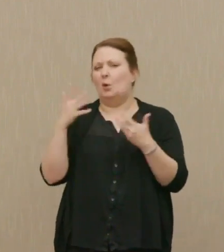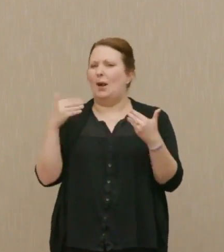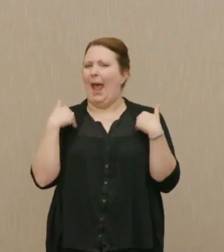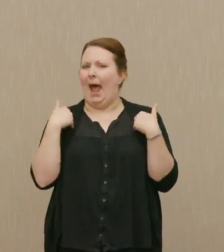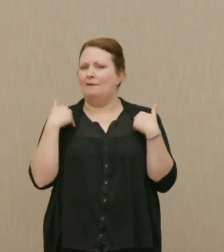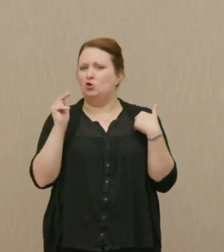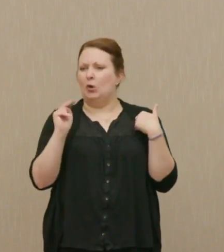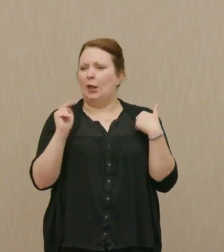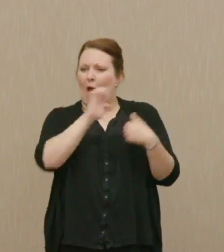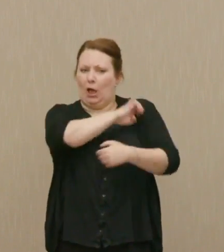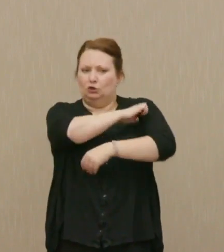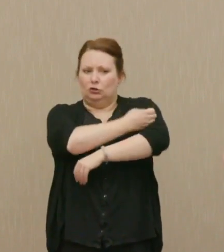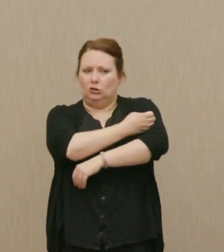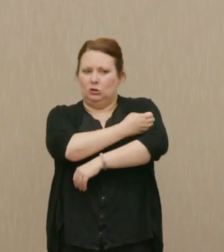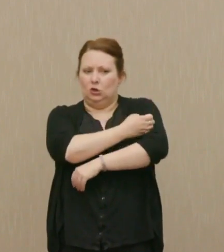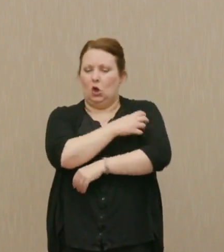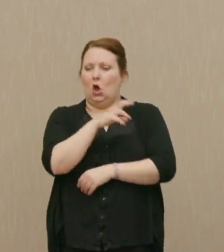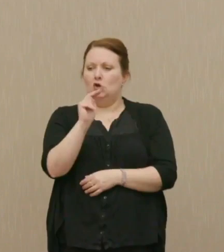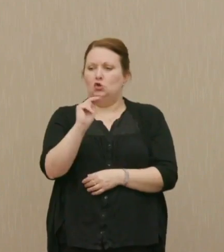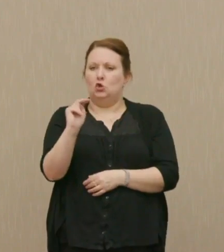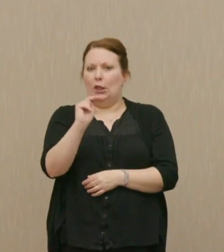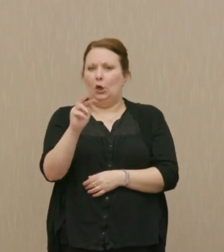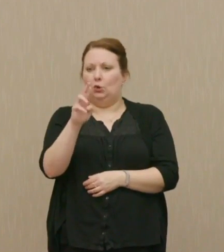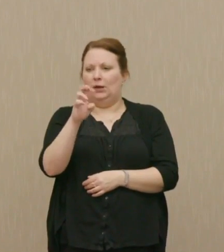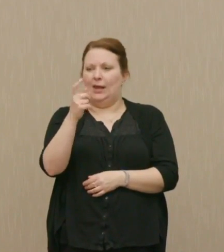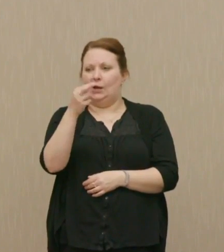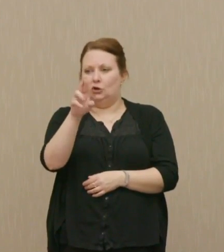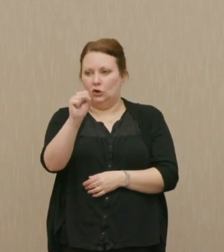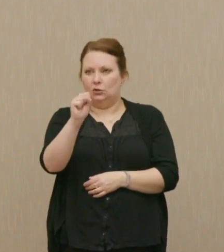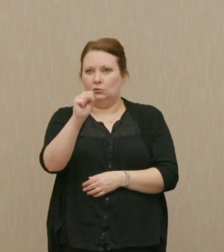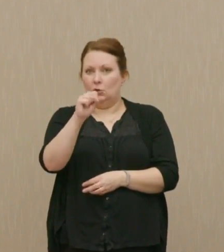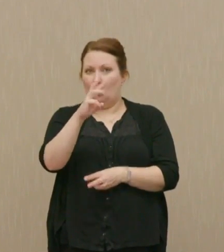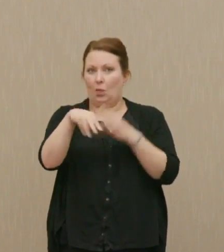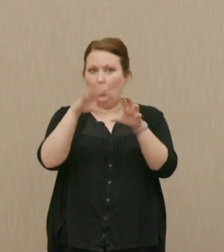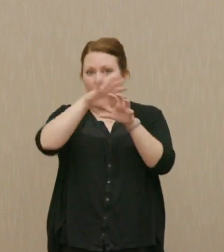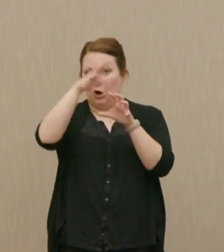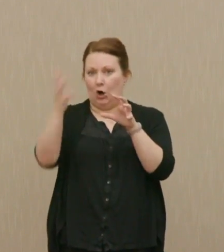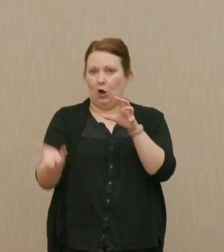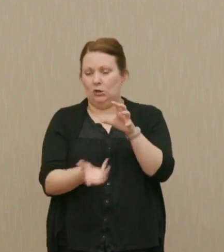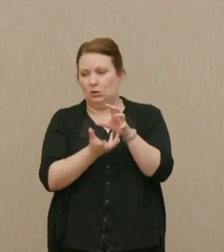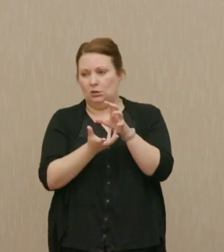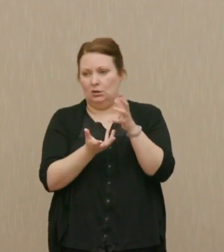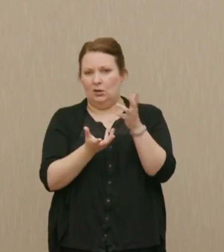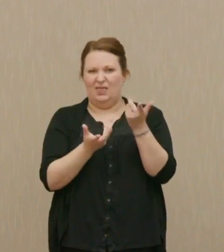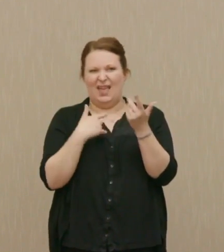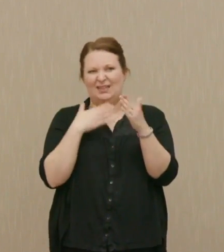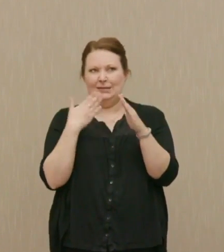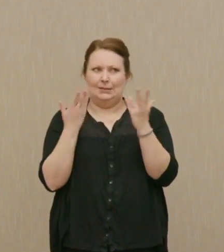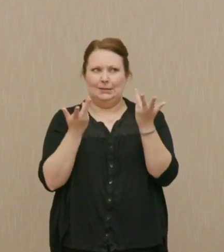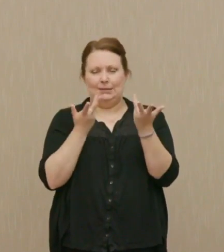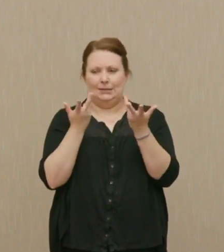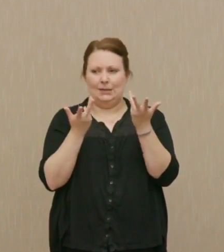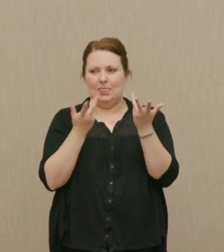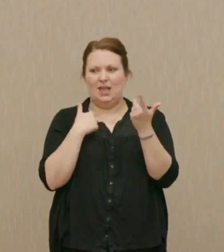they haven't the nuclear reactors around the world have been in the face of an alleged policy against nuclear proliferation.